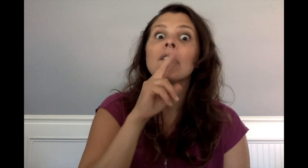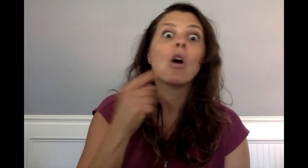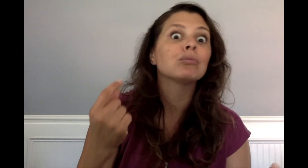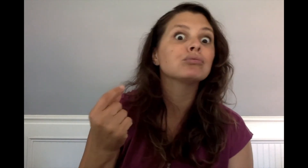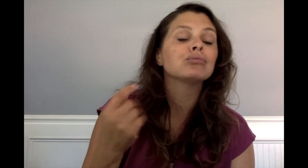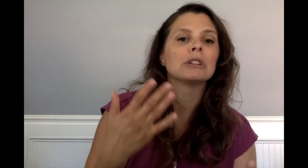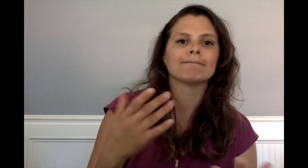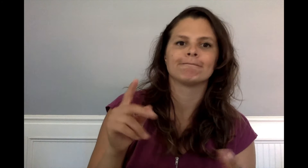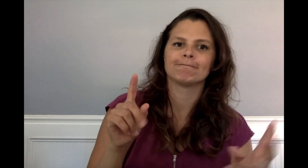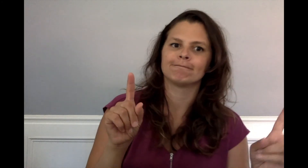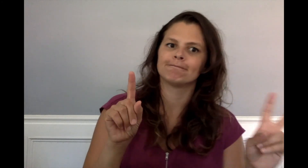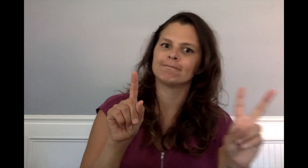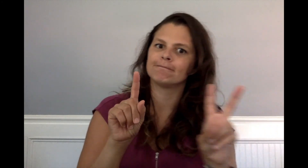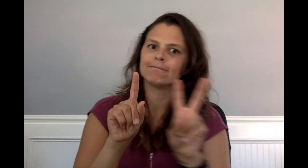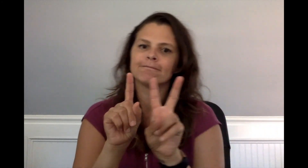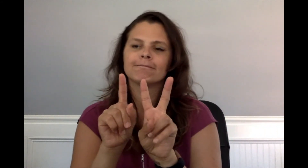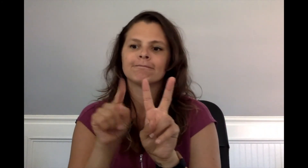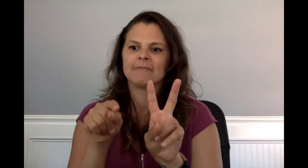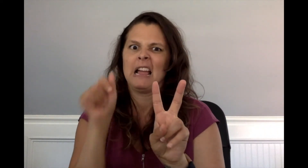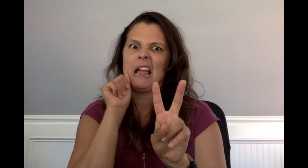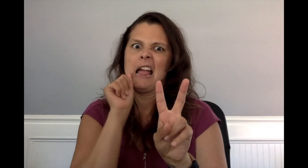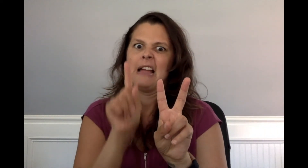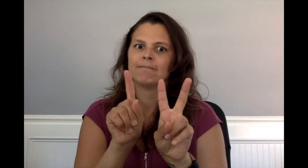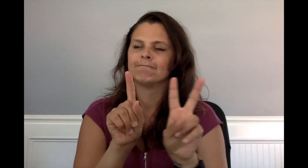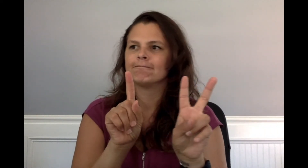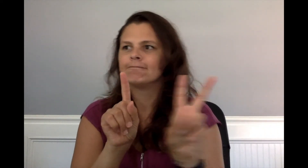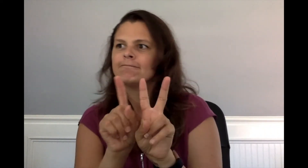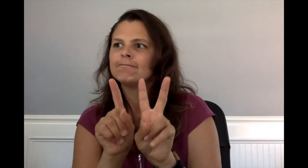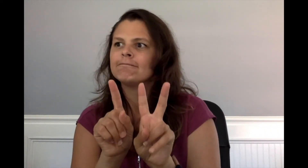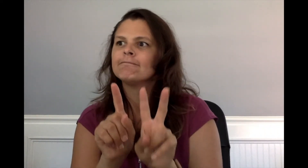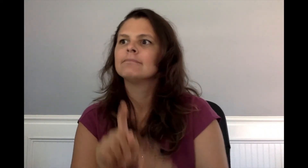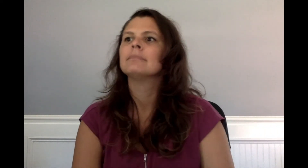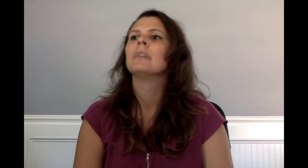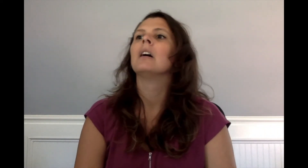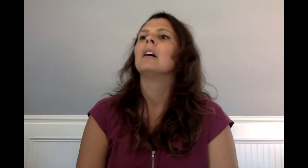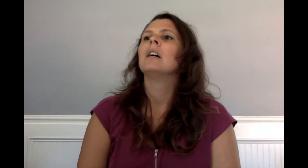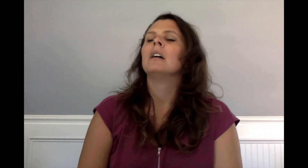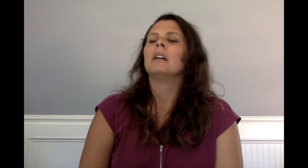Charlie and Frog moved next to Aggie and Enid.